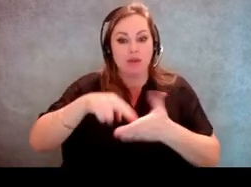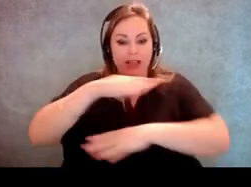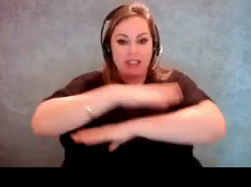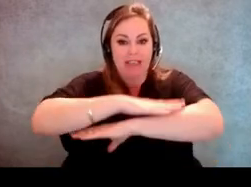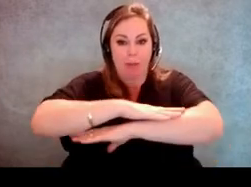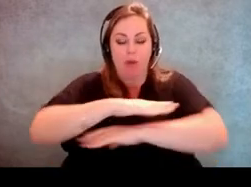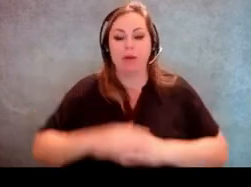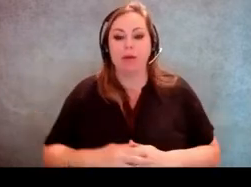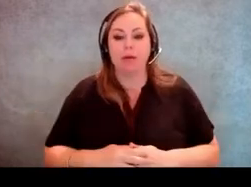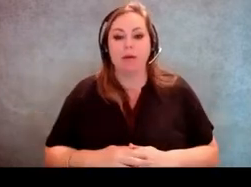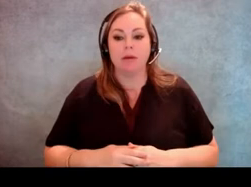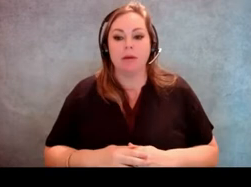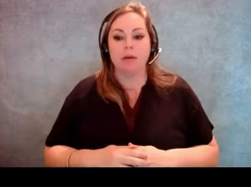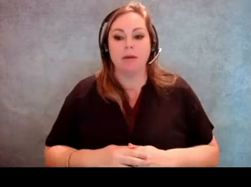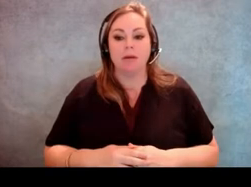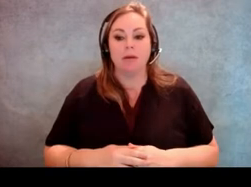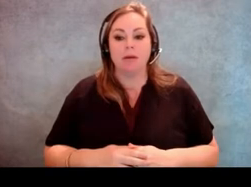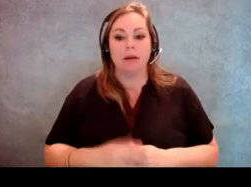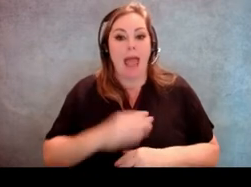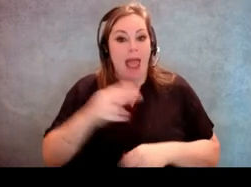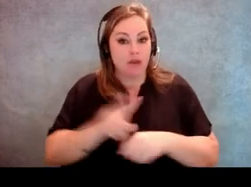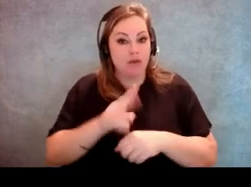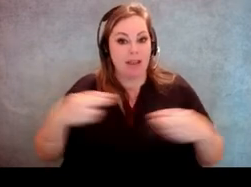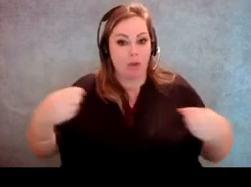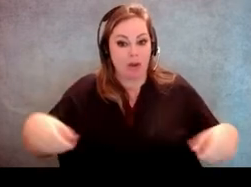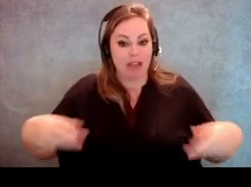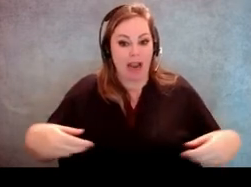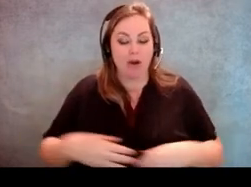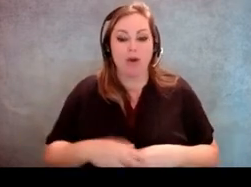and they're using a wheelchair or a scooter,